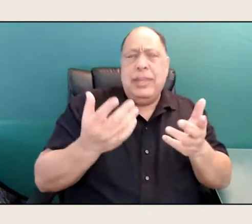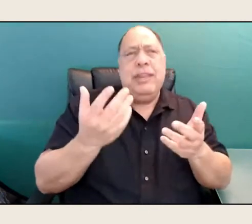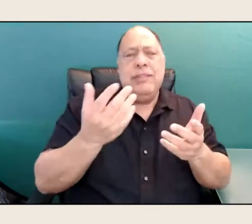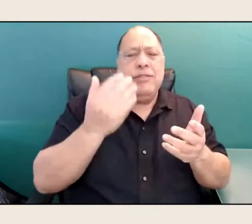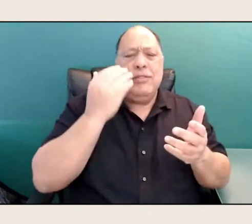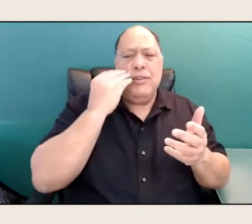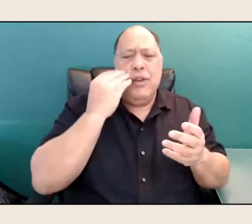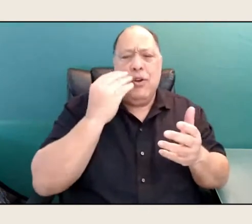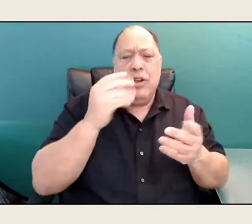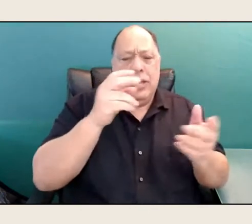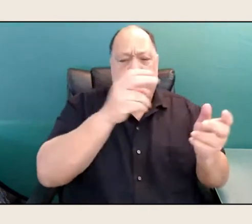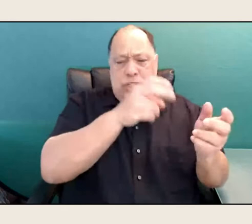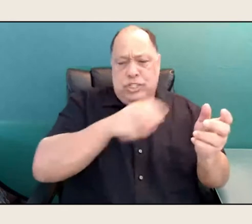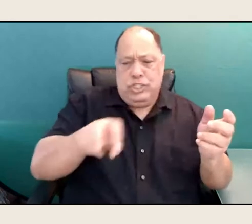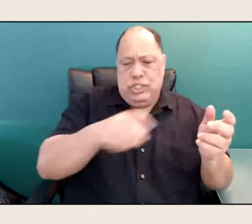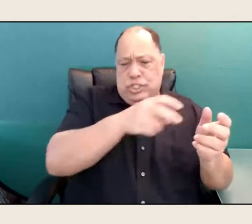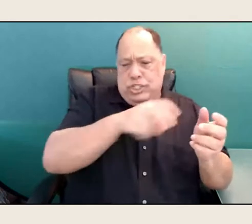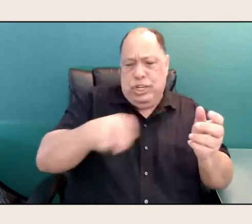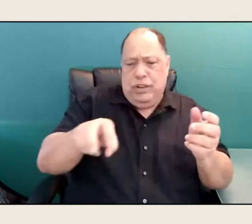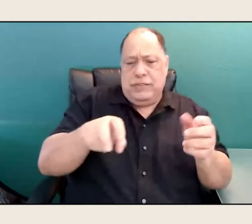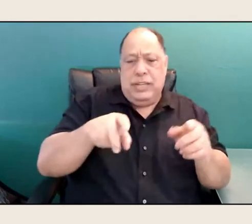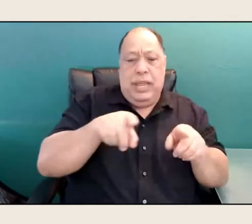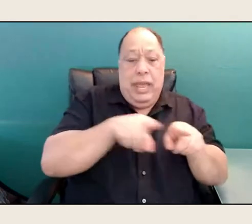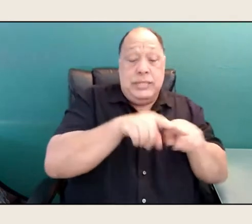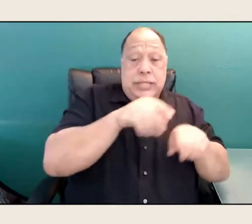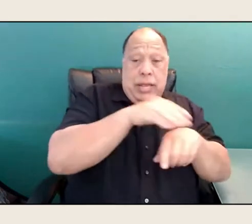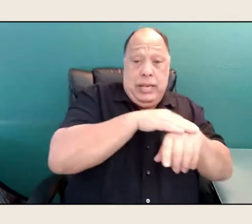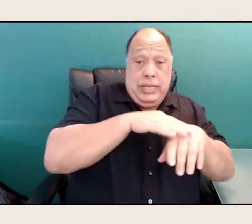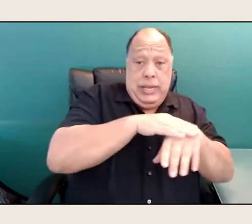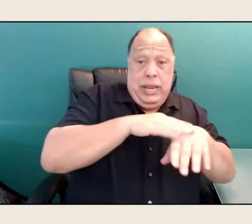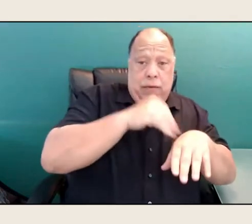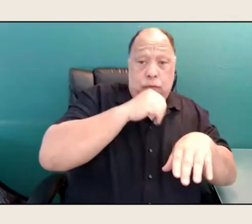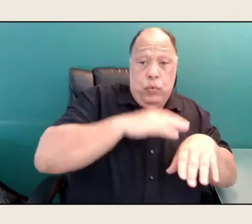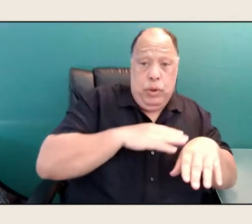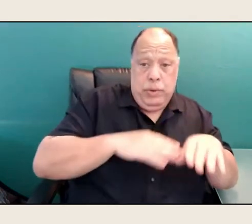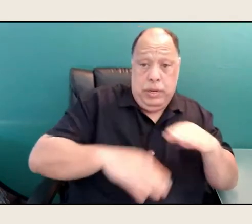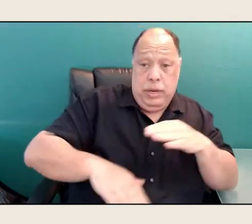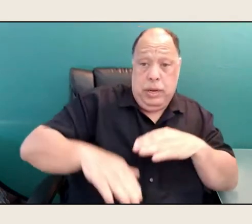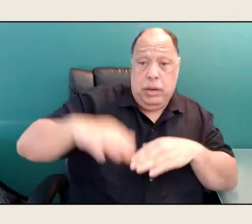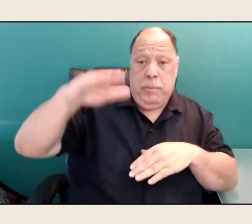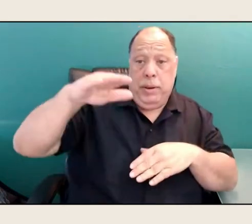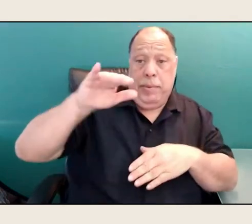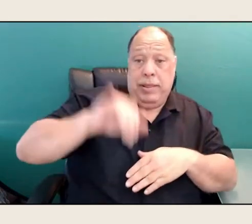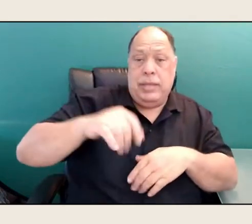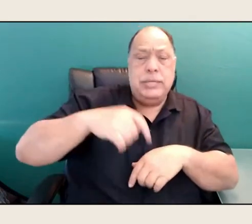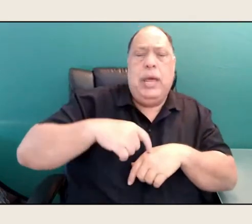so as a Native woman, and coming up at that time, and I didn't always have the language or the words